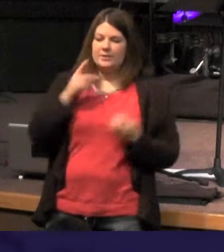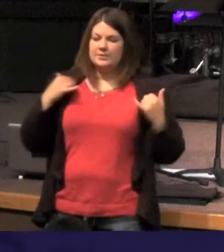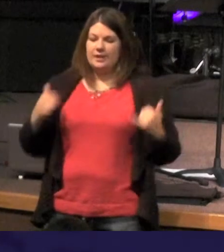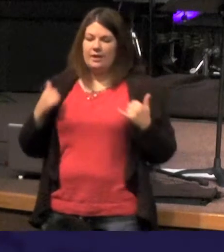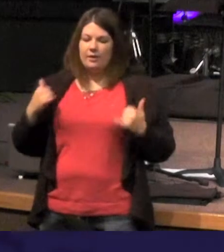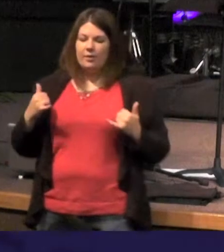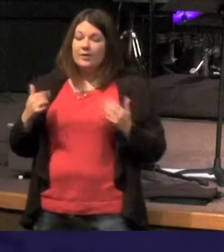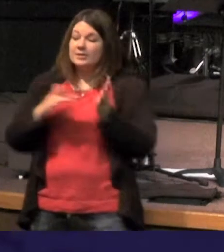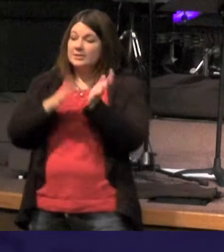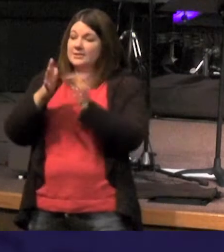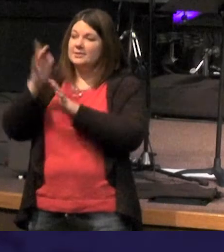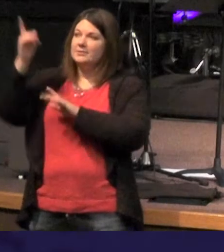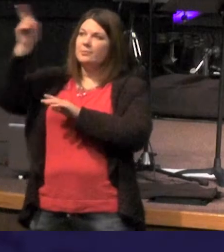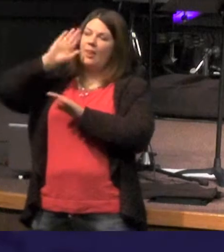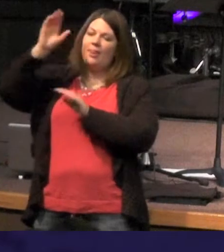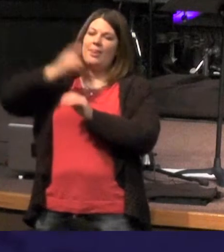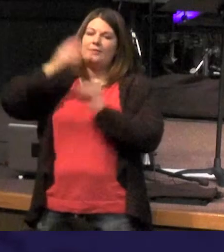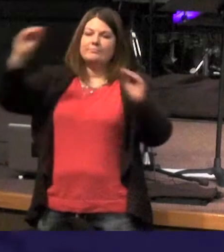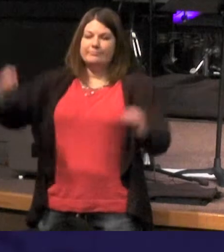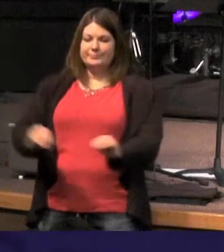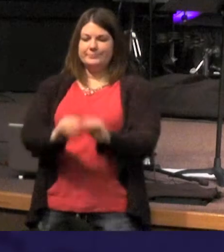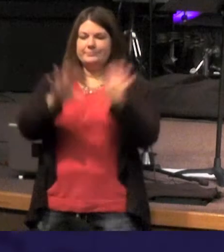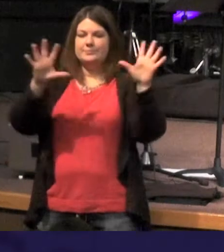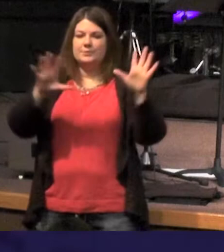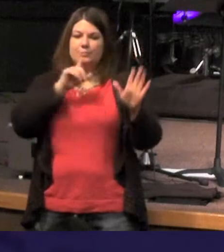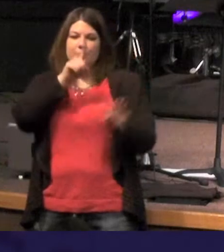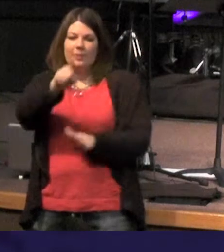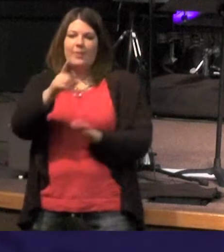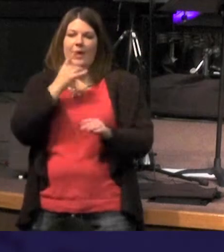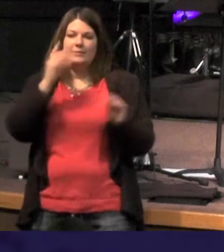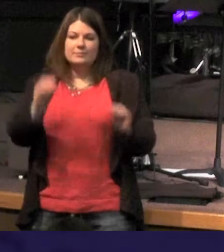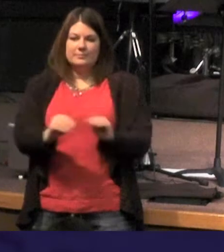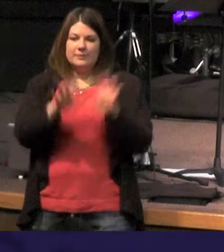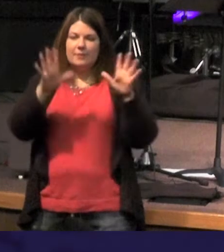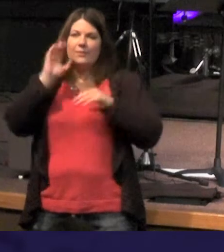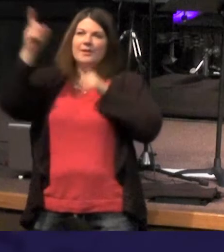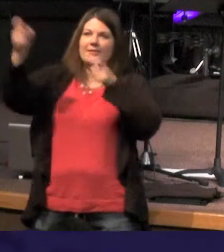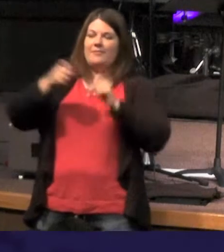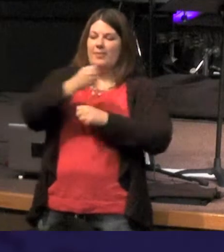Jesus will shine forth the light of truth he'll provide you with love and peace and joy